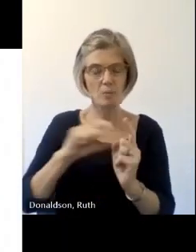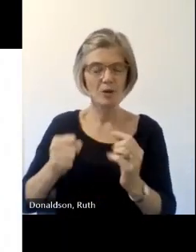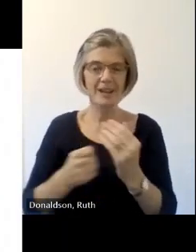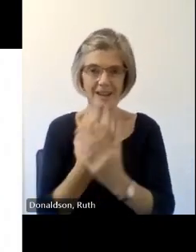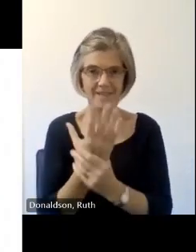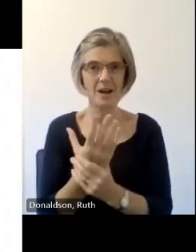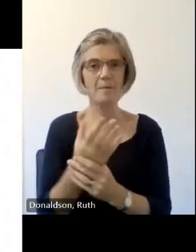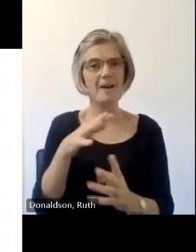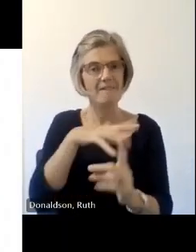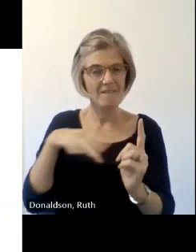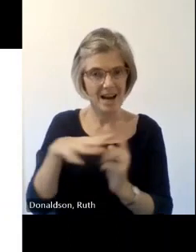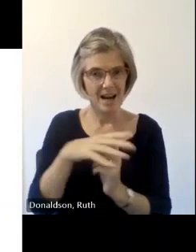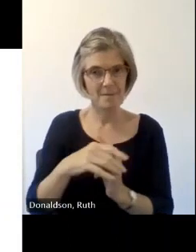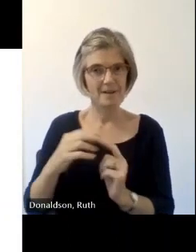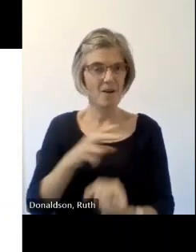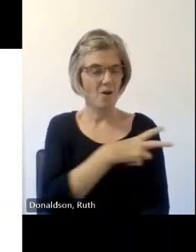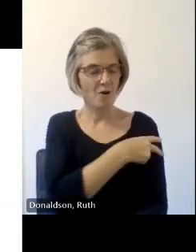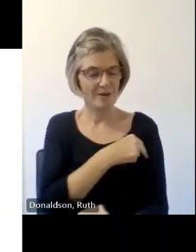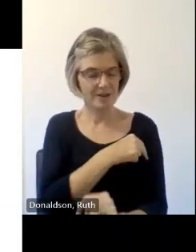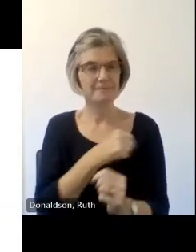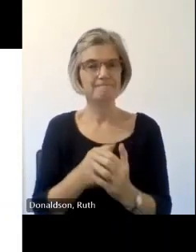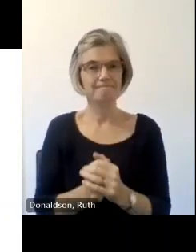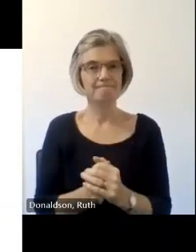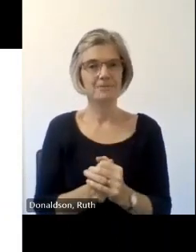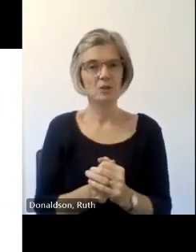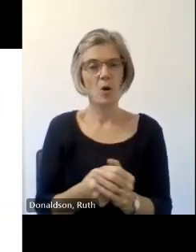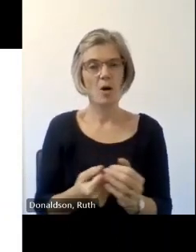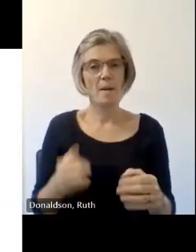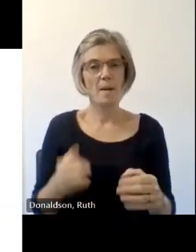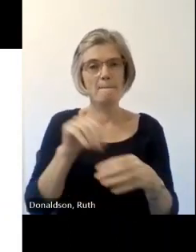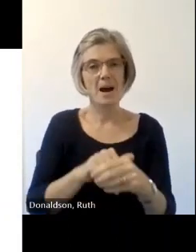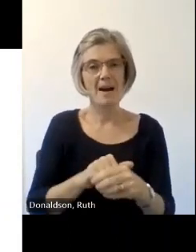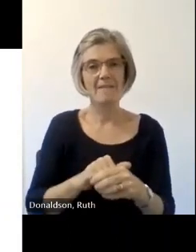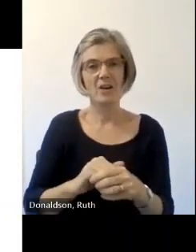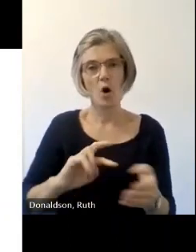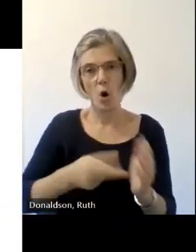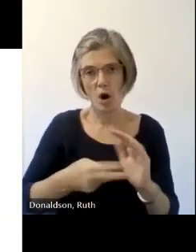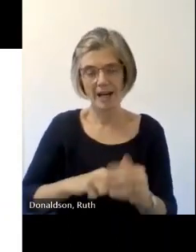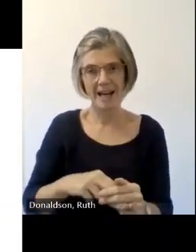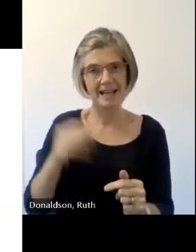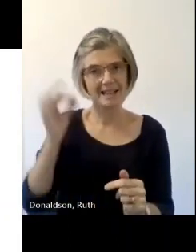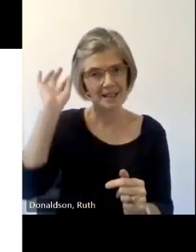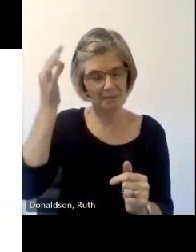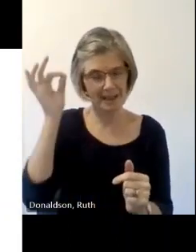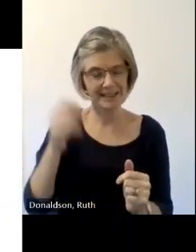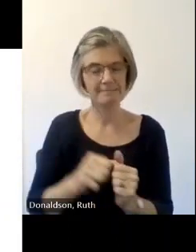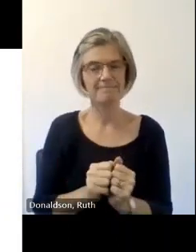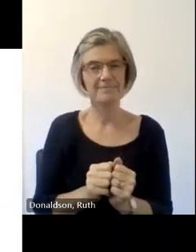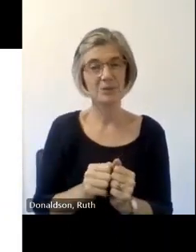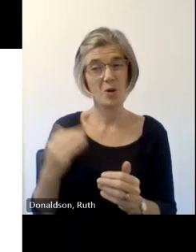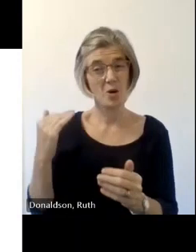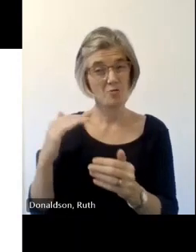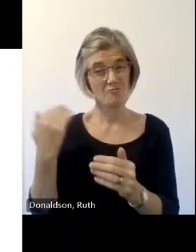today's event now one of of the um Silver Linings of a very challenging few years for us all is this